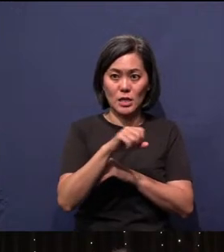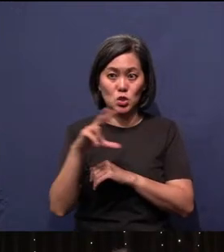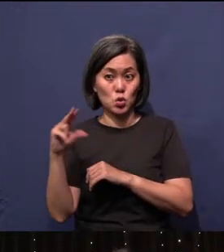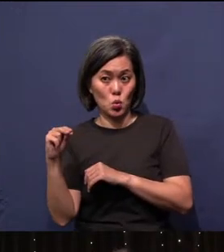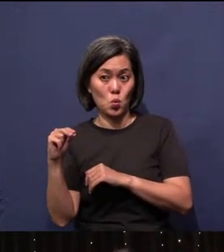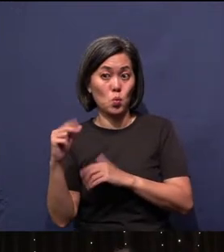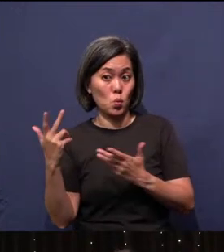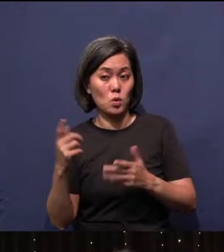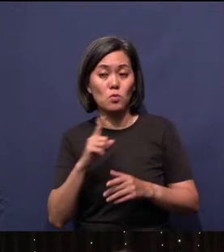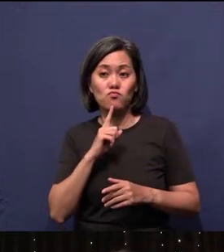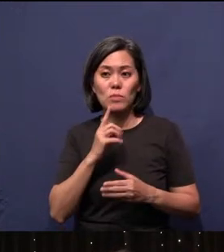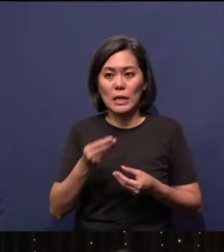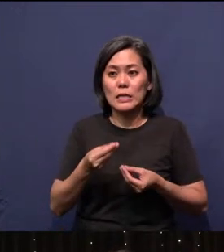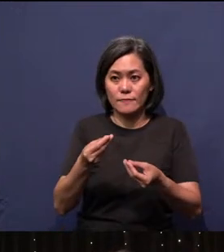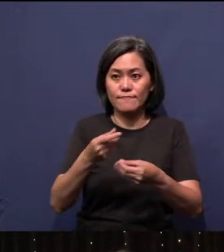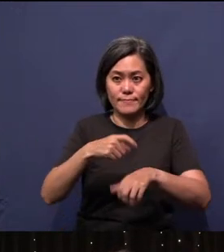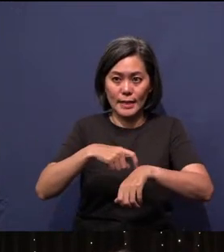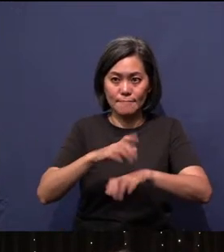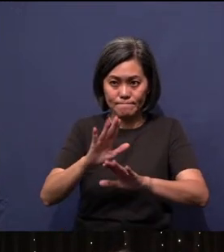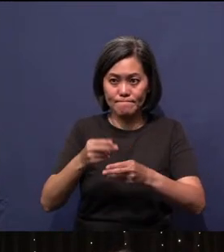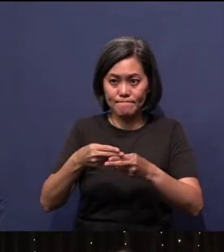So really give you some time, very short time to just scan.